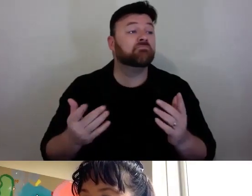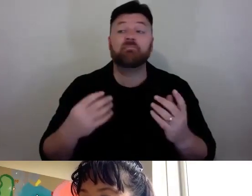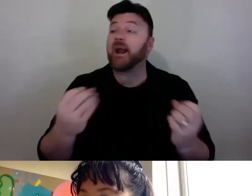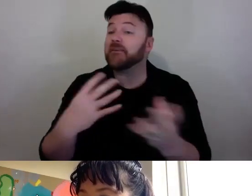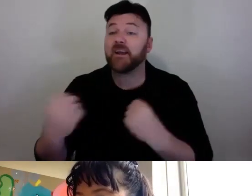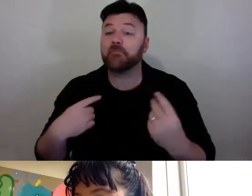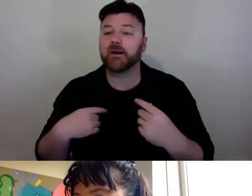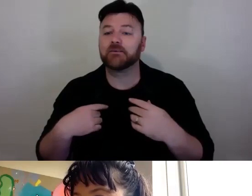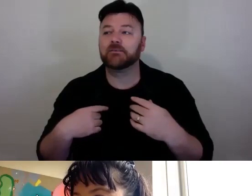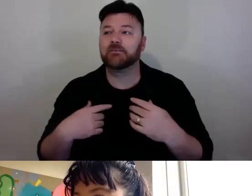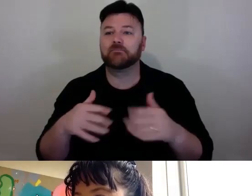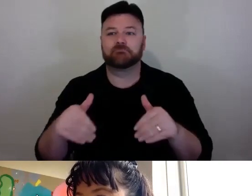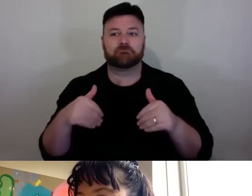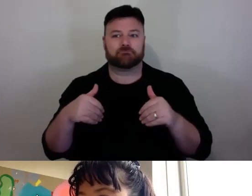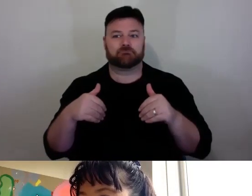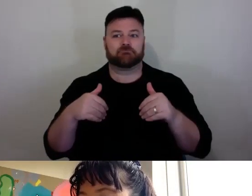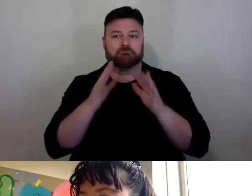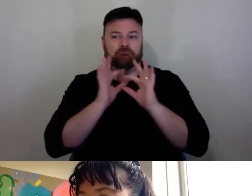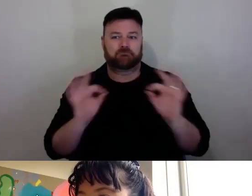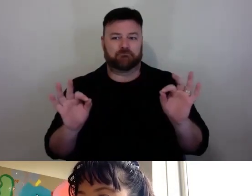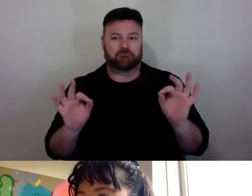"Mrs Feel free to email. "That is